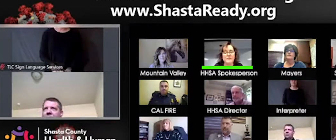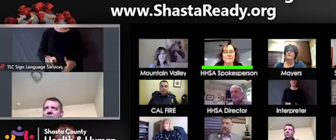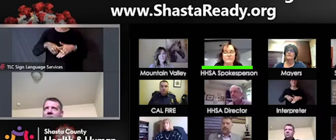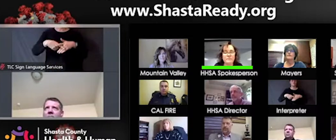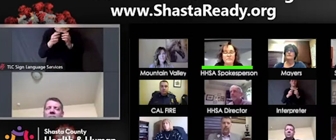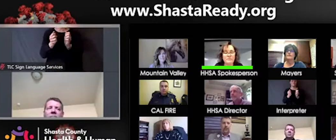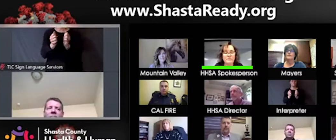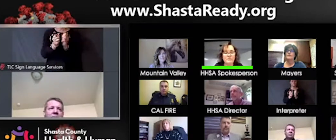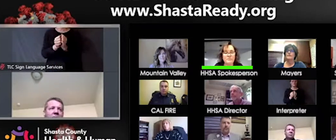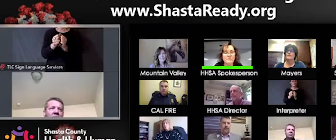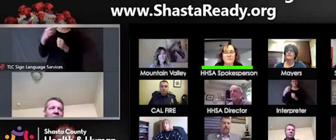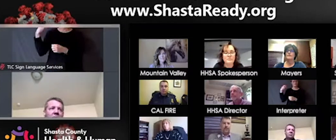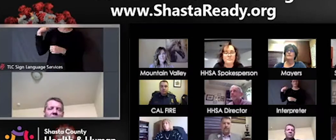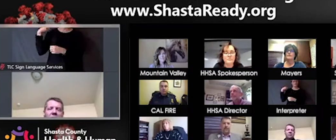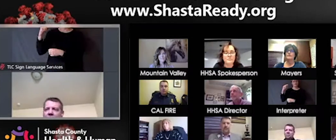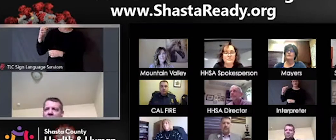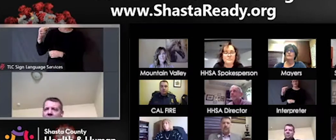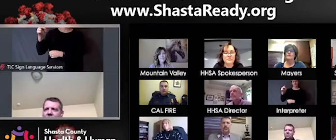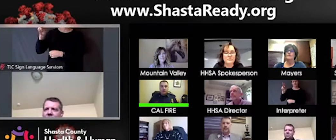Cal Fire.